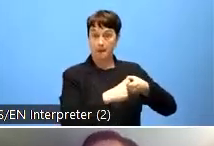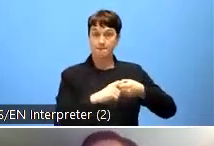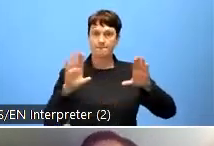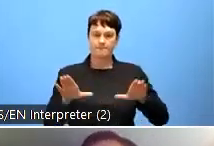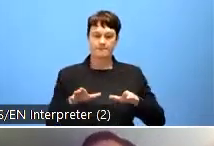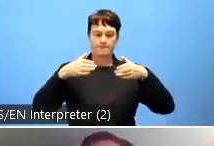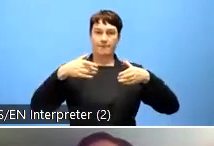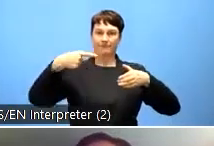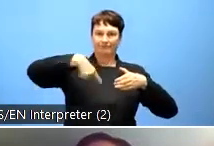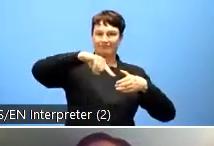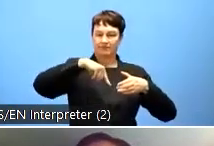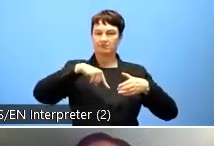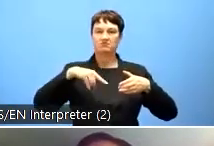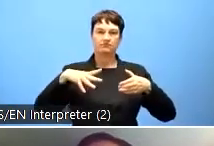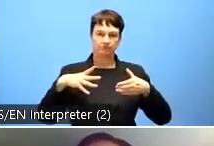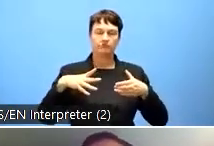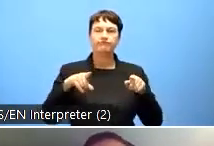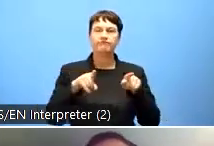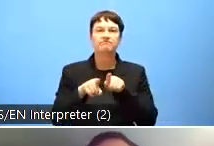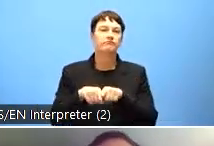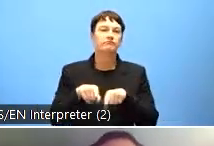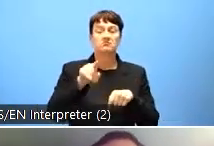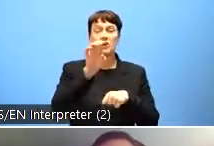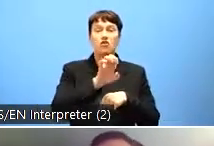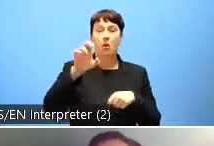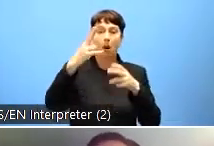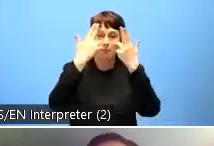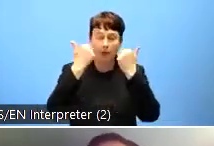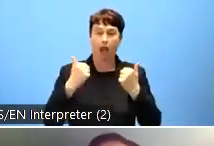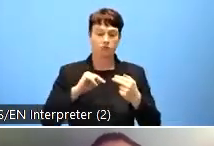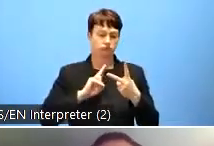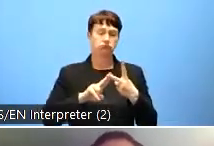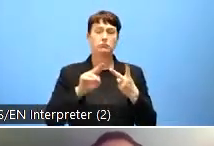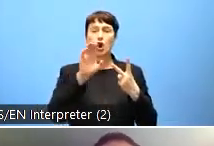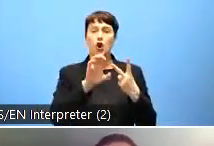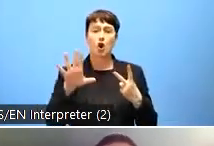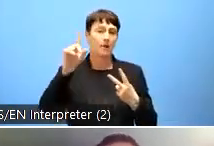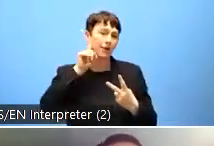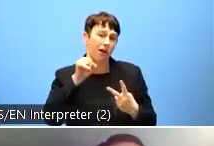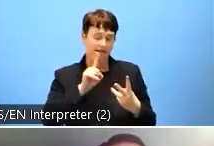groups such as the European Blind Union, European of the Deaf, Inclusion Europe, and so forth.